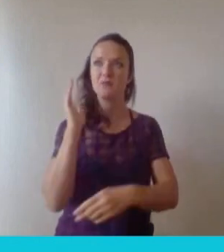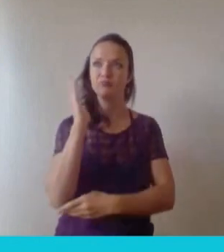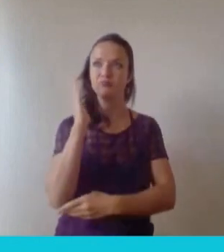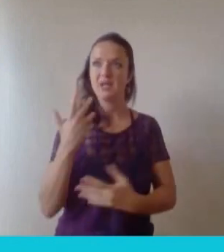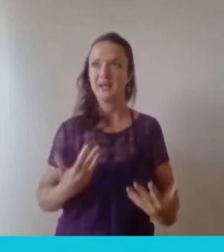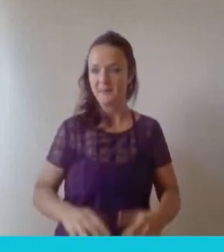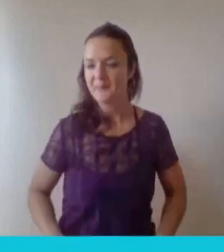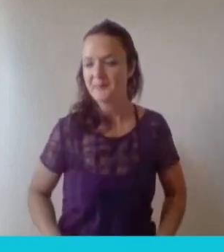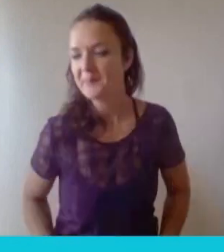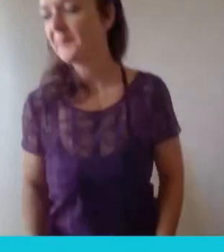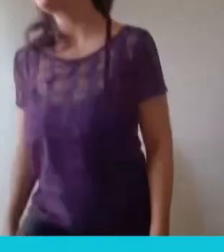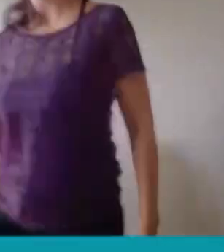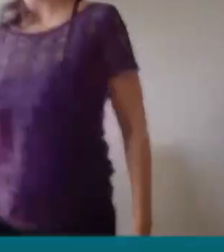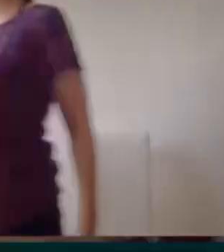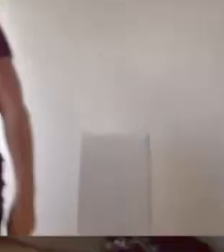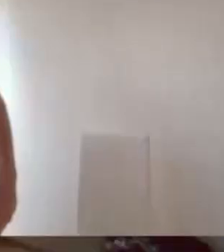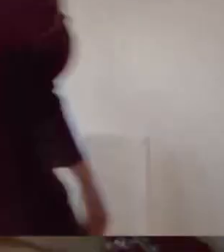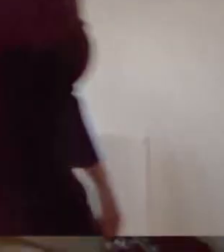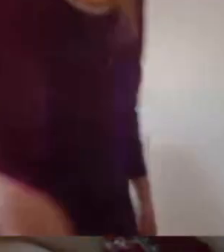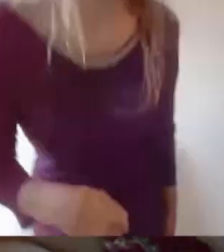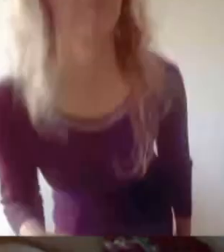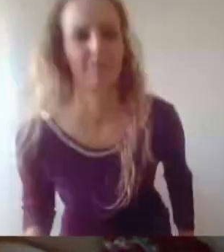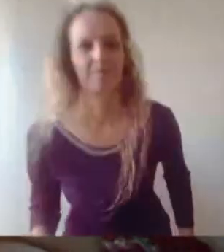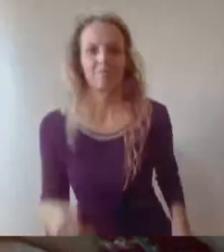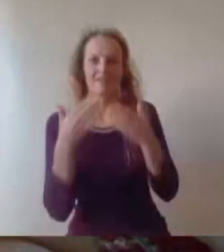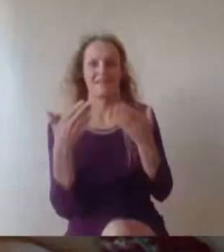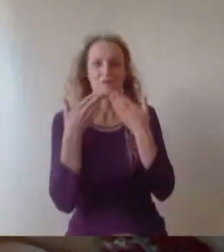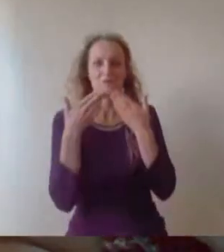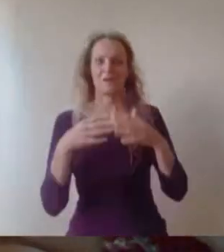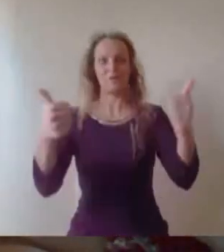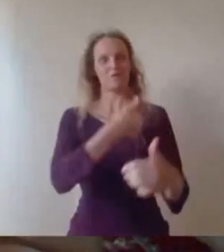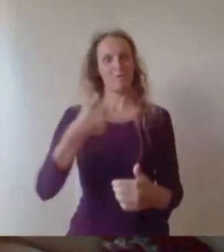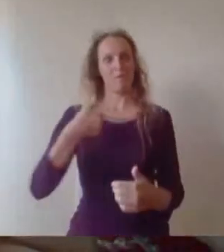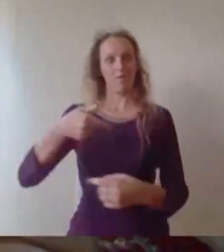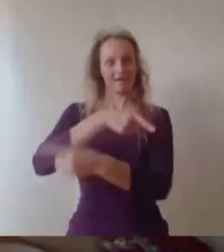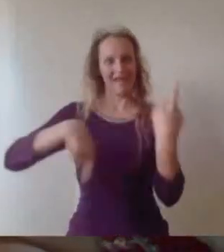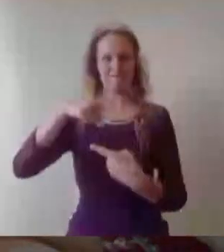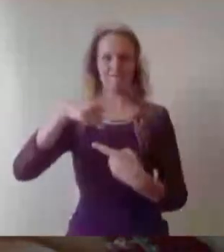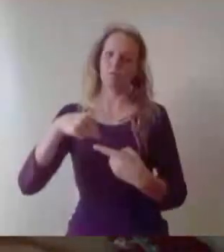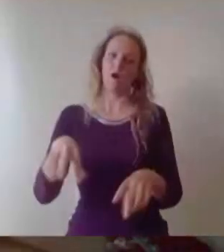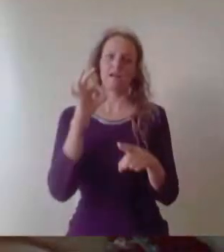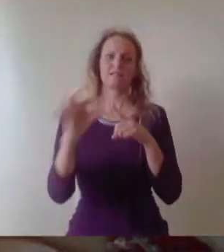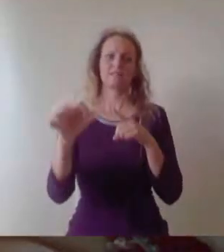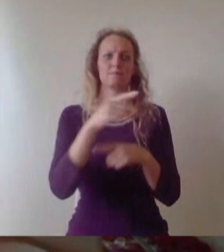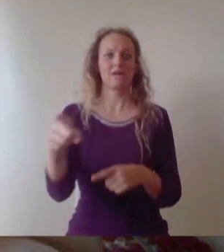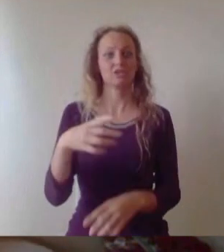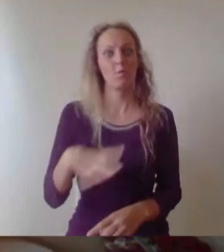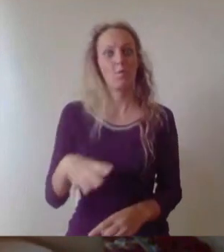Thank you and thanks very much. Good morning everyone and good morning especially to the Class of 2020 and congratulations to all